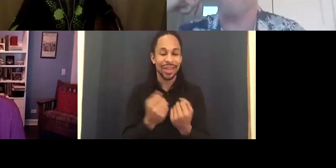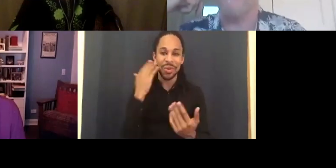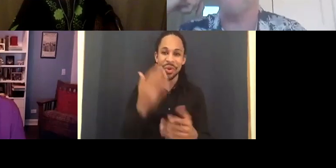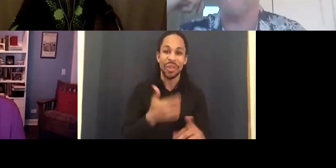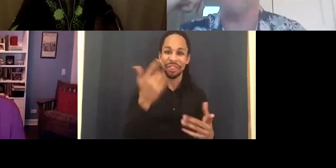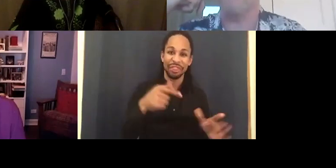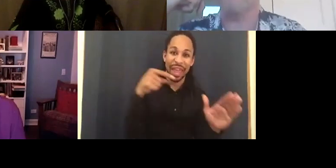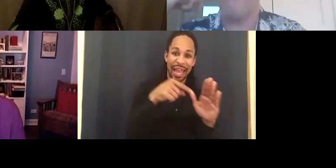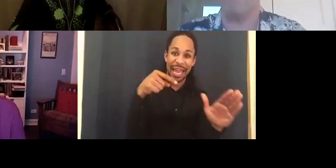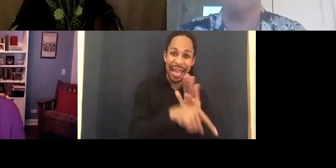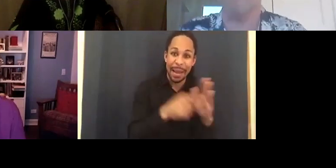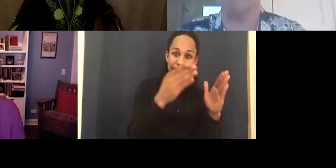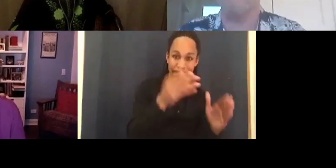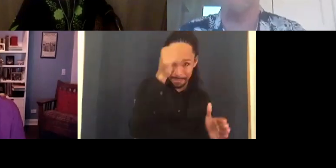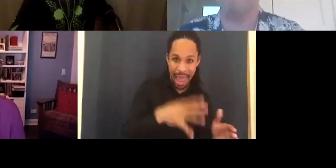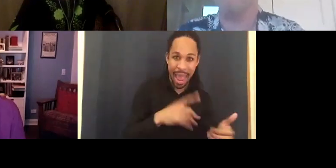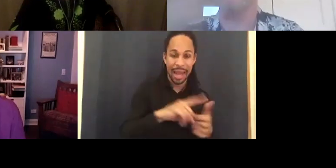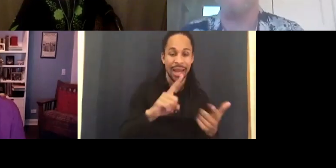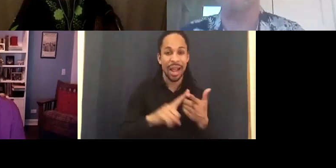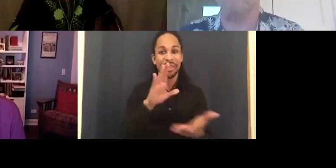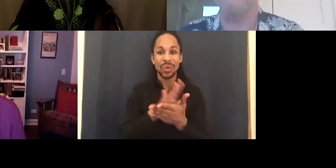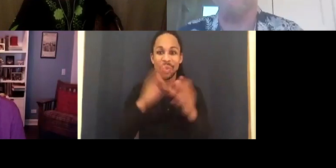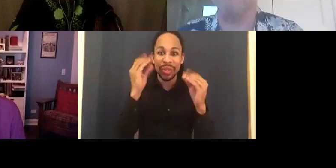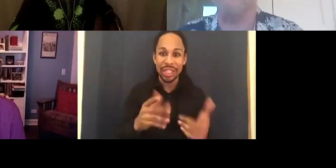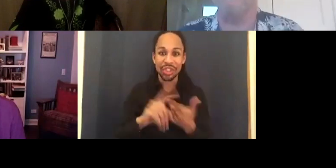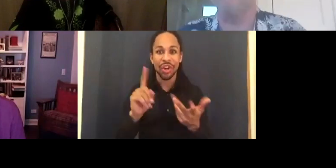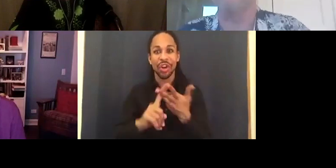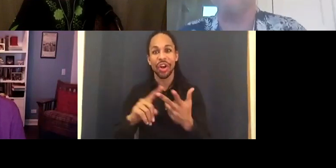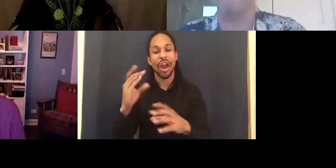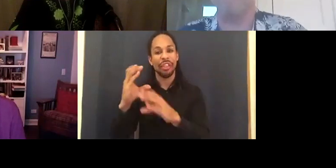And if that was more reflective of let's say the 26 percent that is supposed